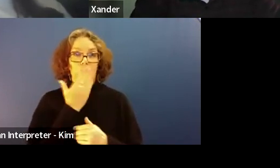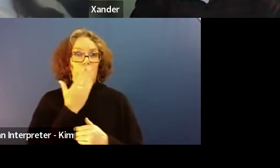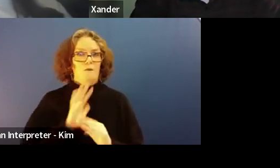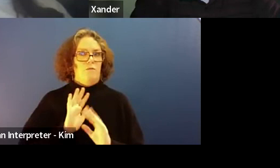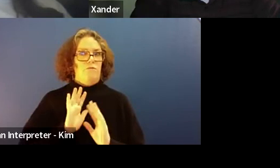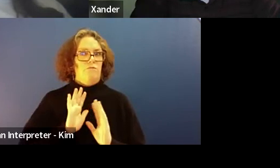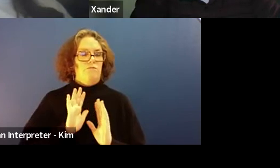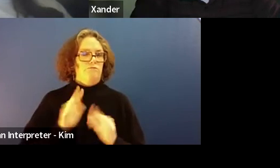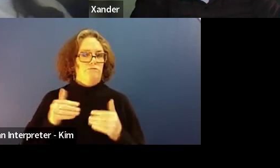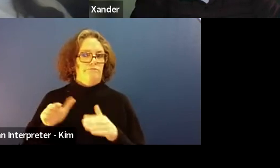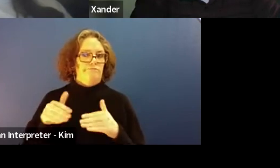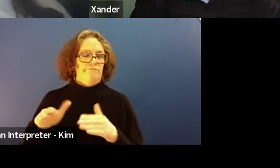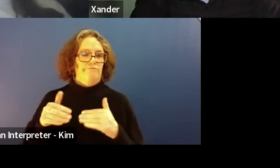foot on the premises.